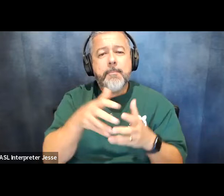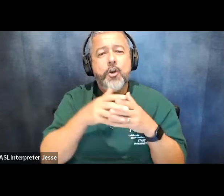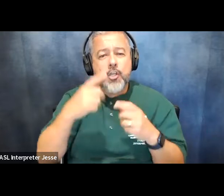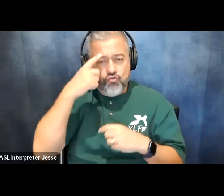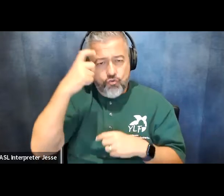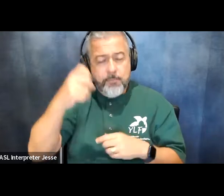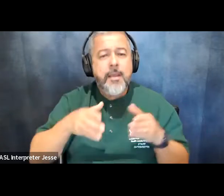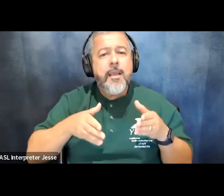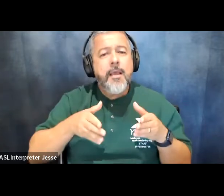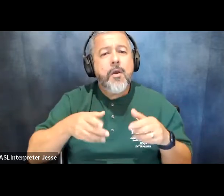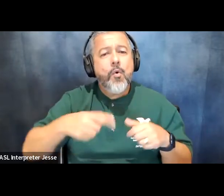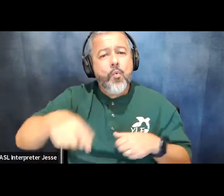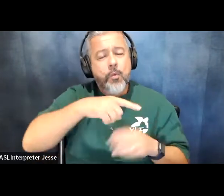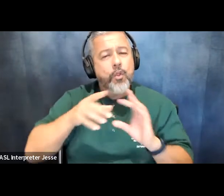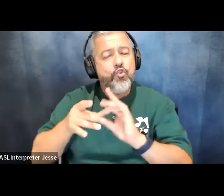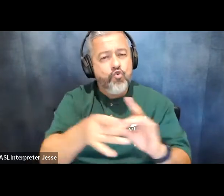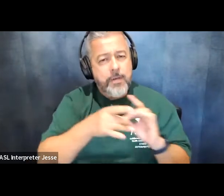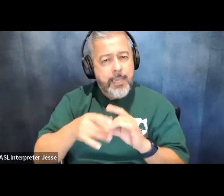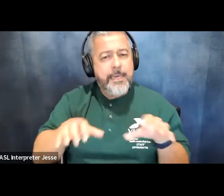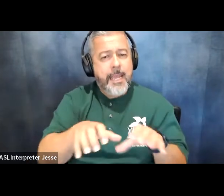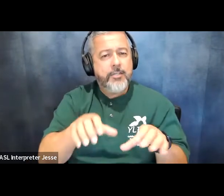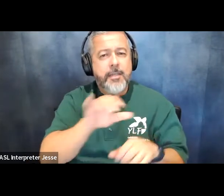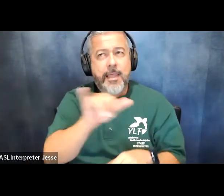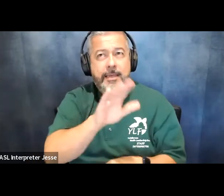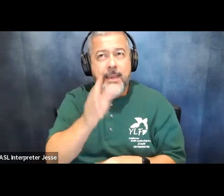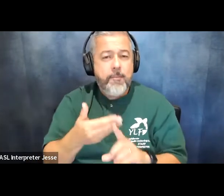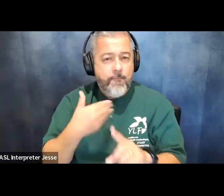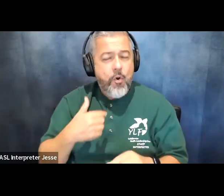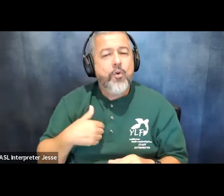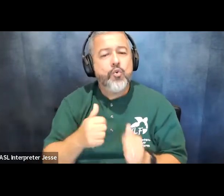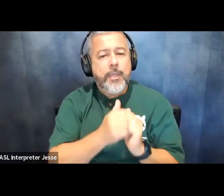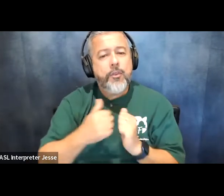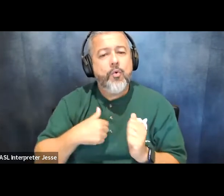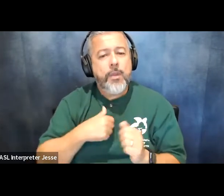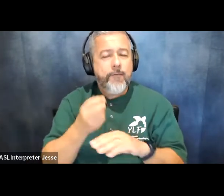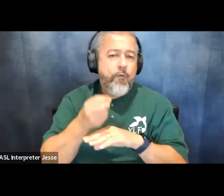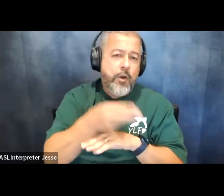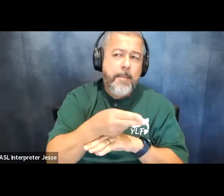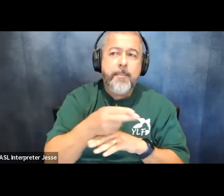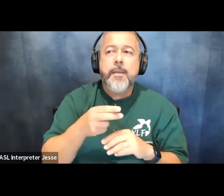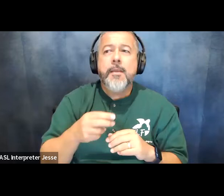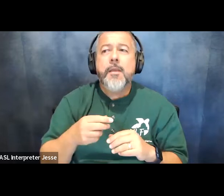let us unite in action as never before together we have overcome together we shall overcome